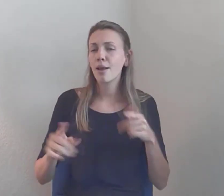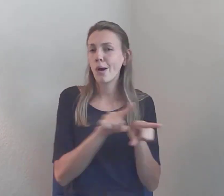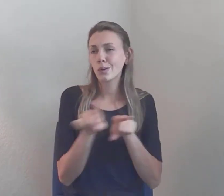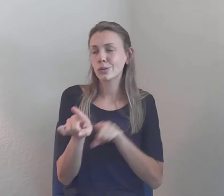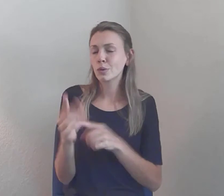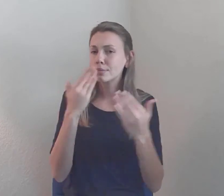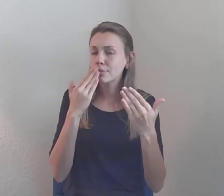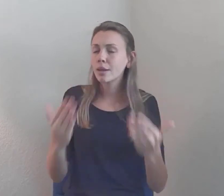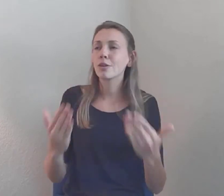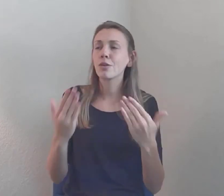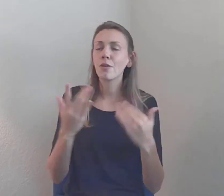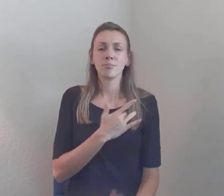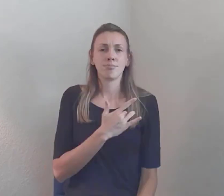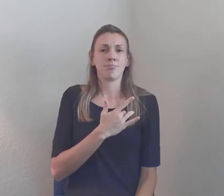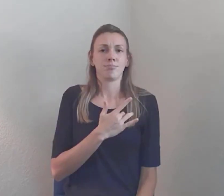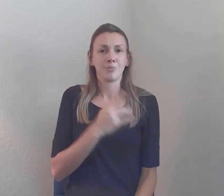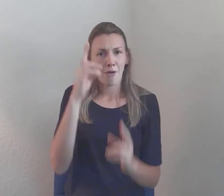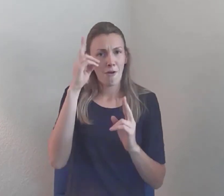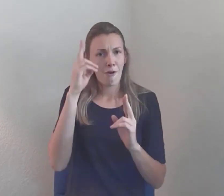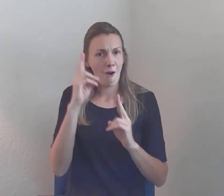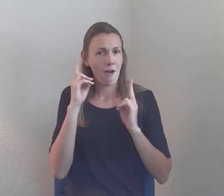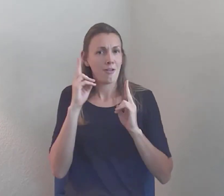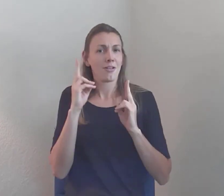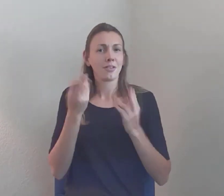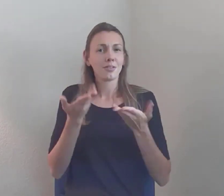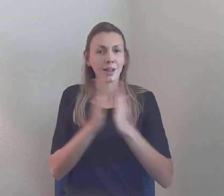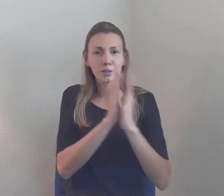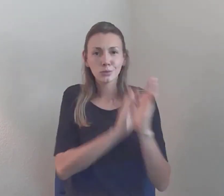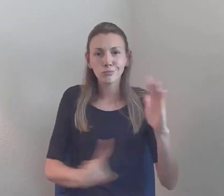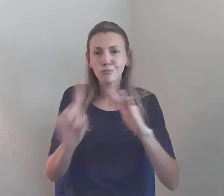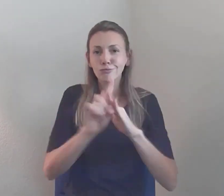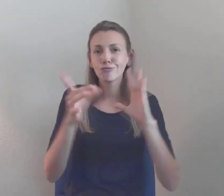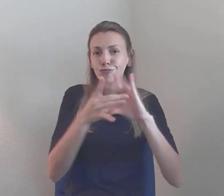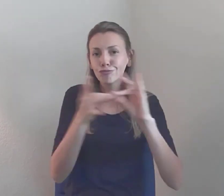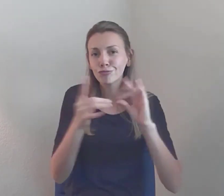This is really fun, it is really exciting, I always love doing work with C...